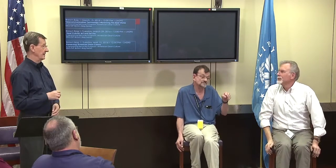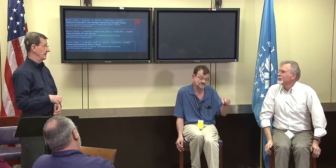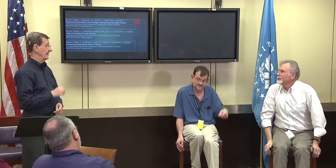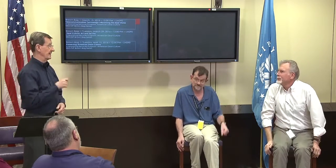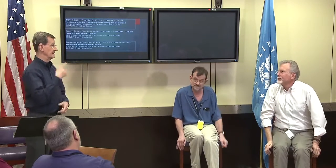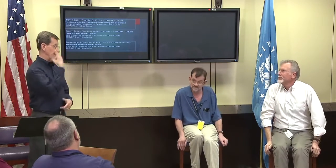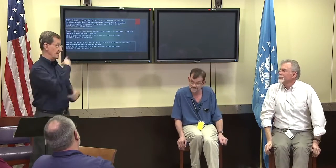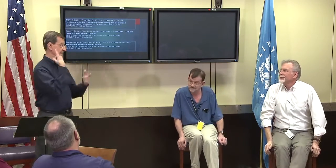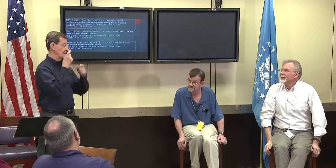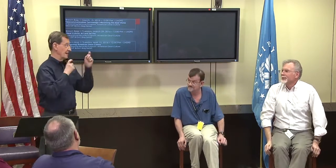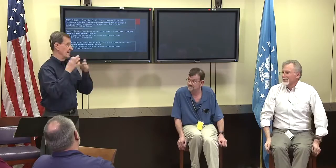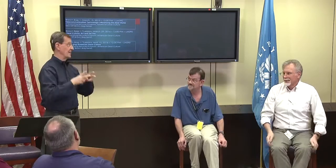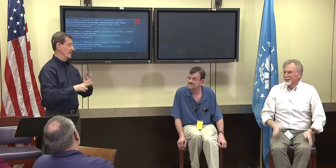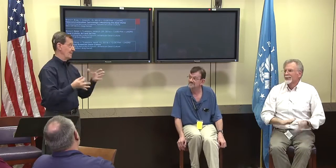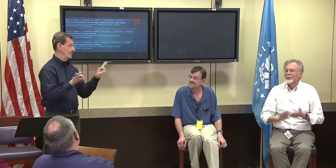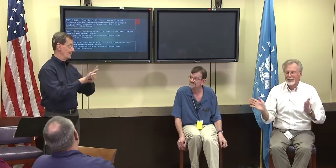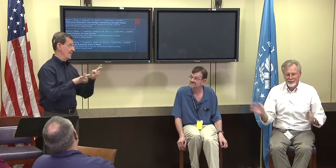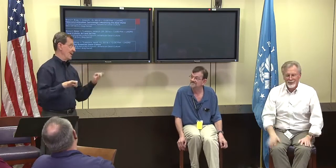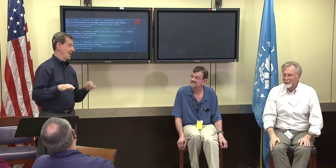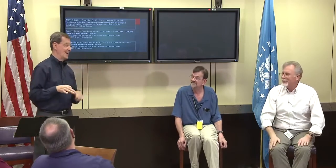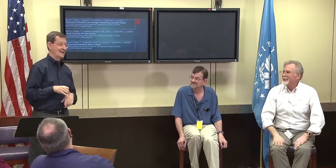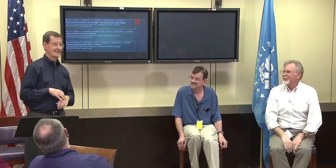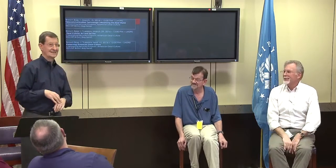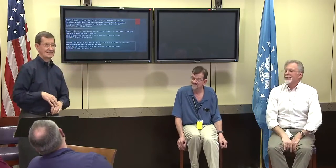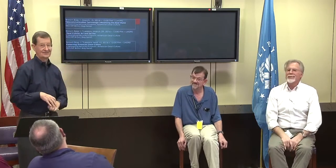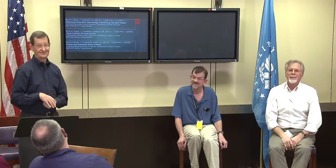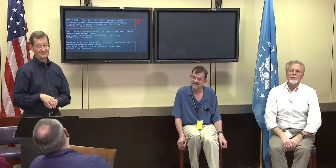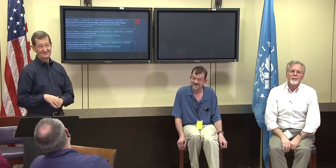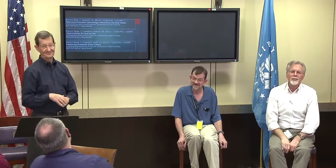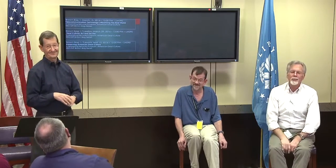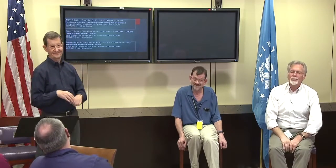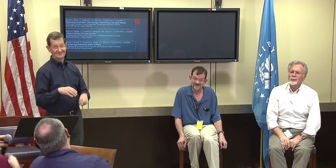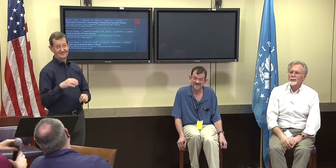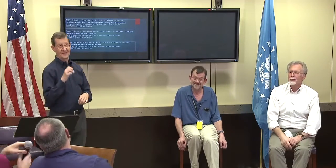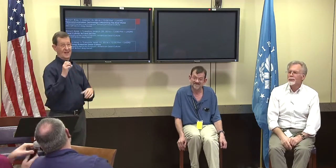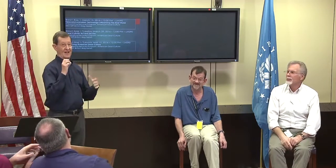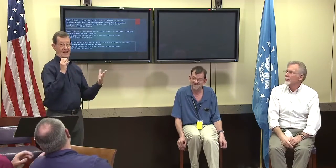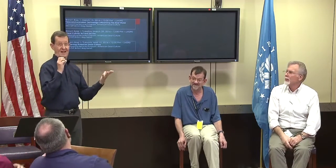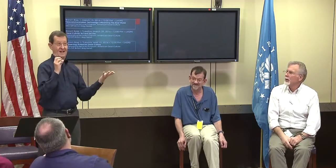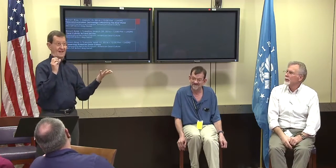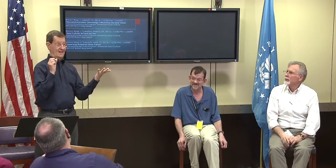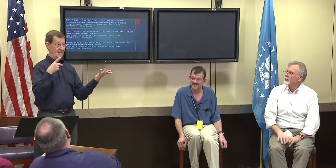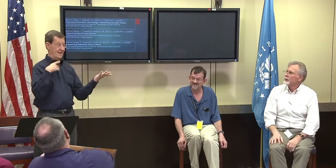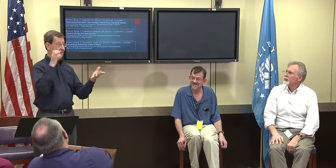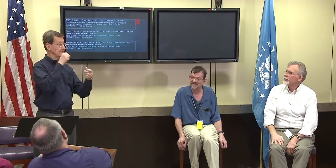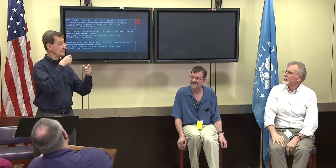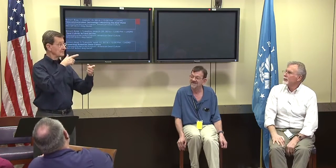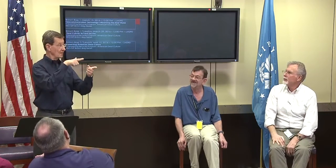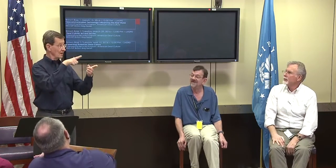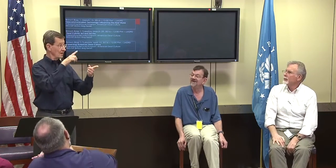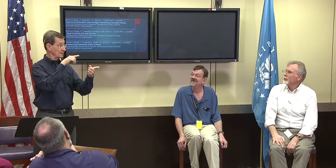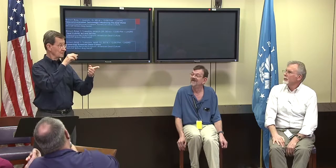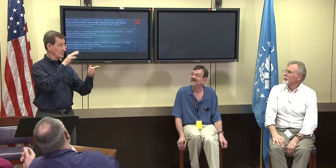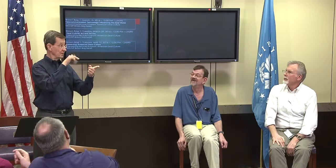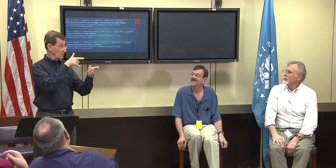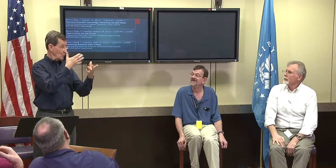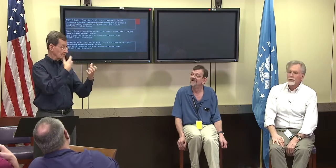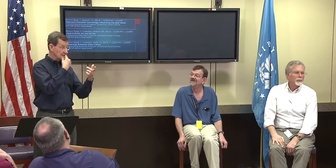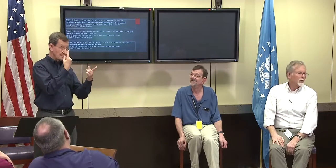that maybe something that comes later. Alex Richey: Alex speaking, yes facial expressions and grammar is very important not just the hands.